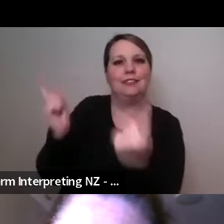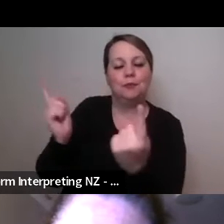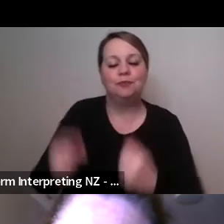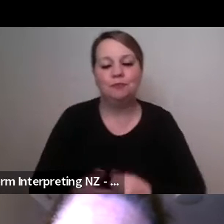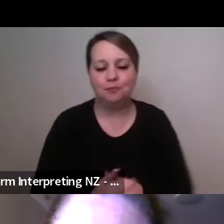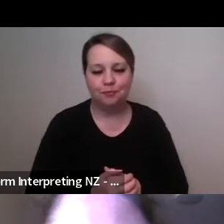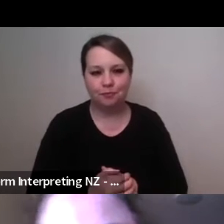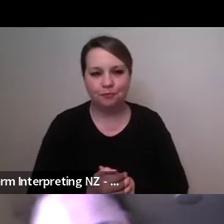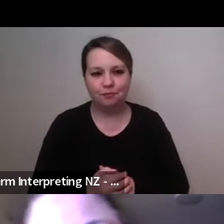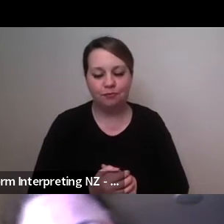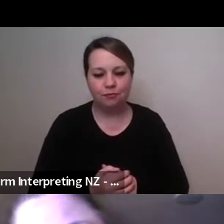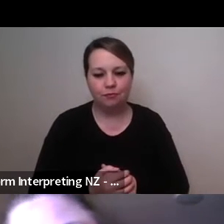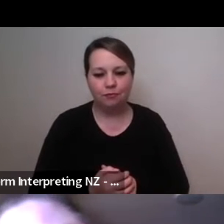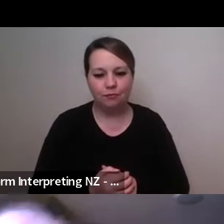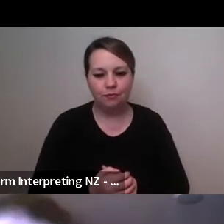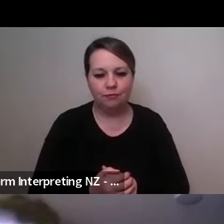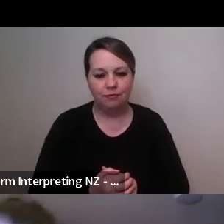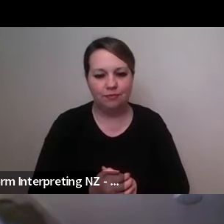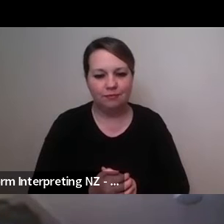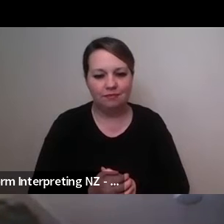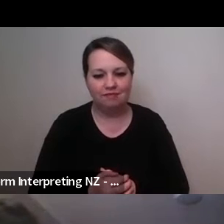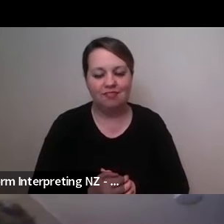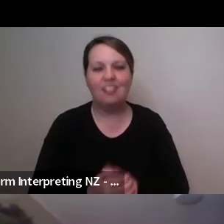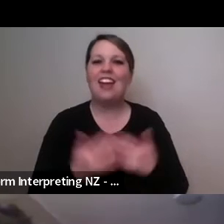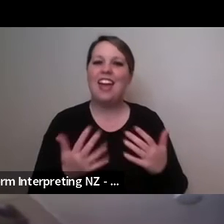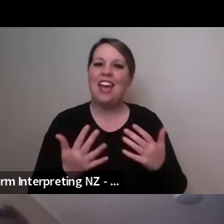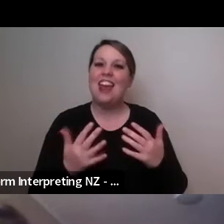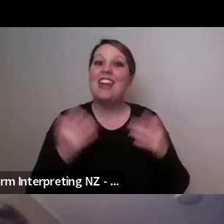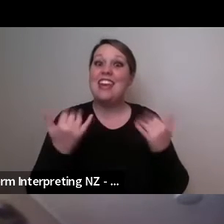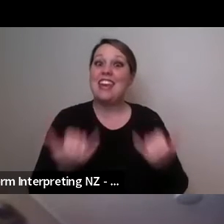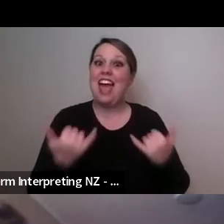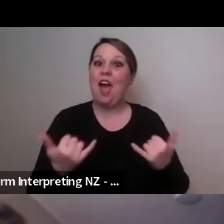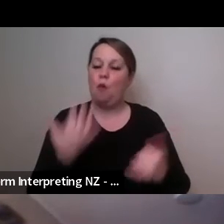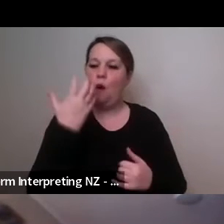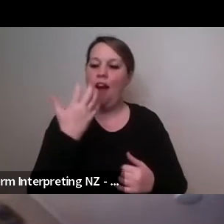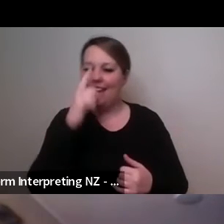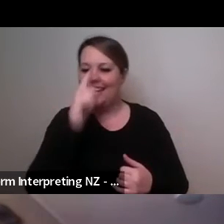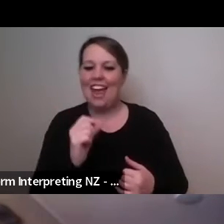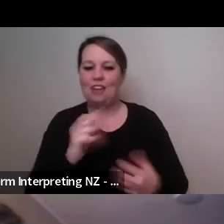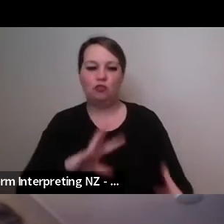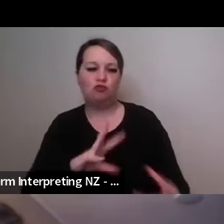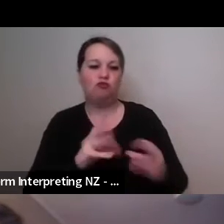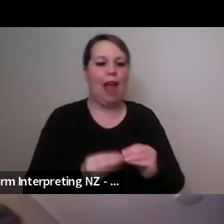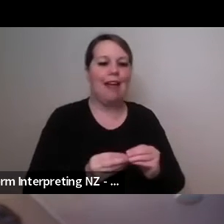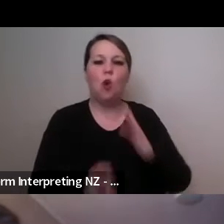how I can now create opportunities to sort of share this this knowledge and these experiences